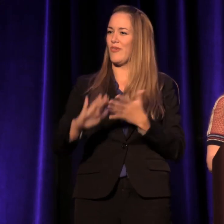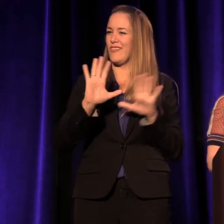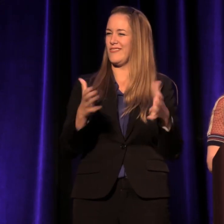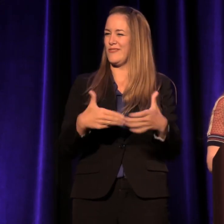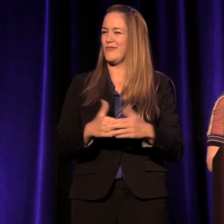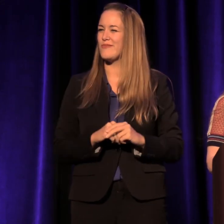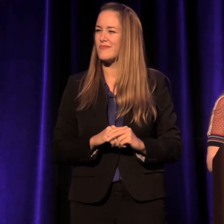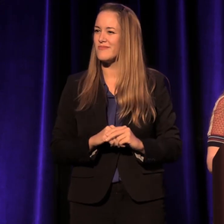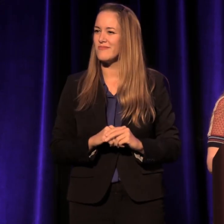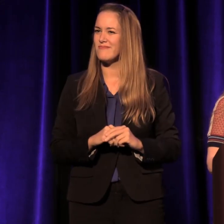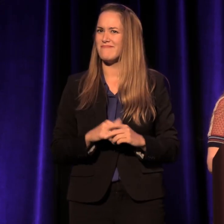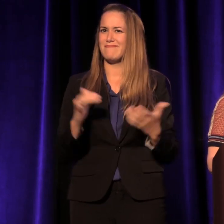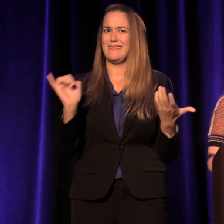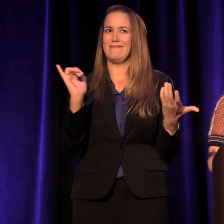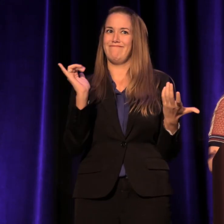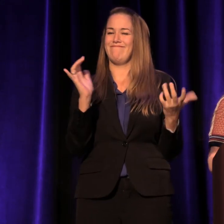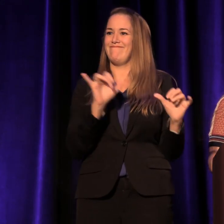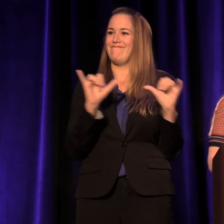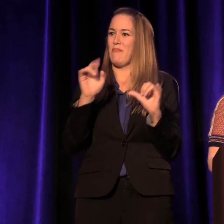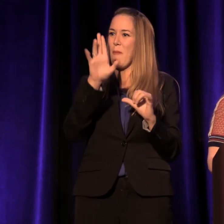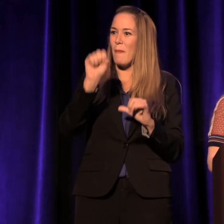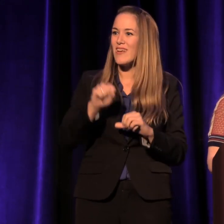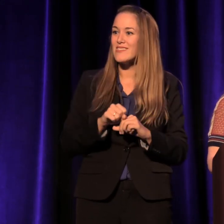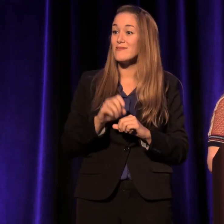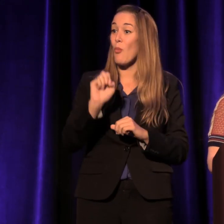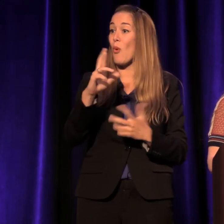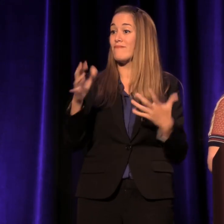Like on a bus or the MAX.